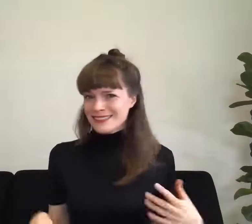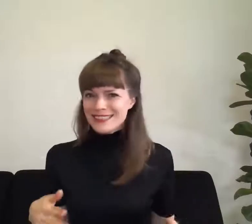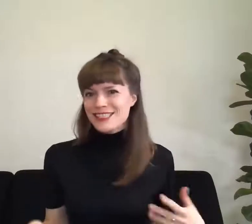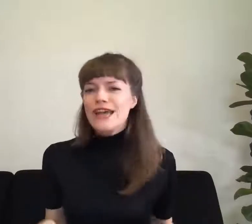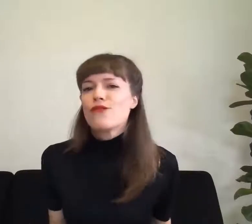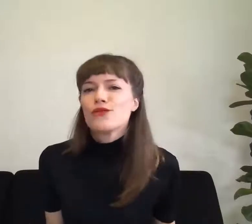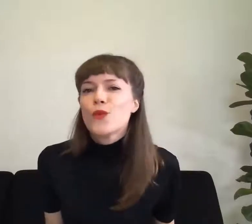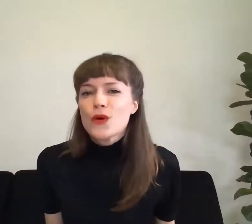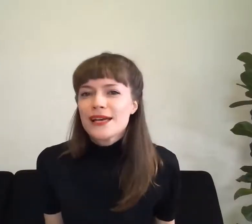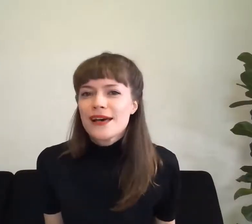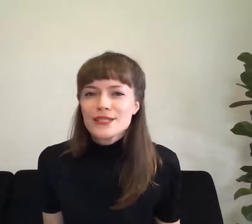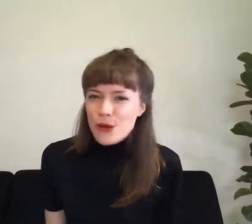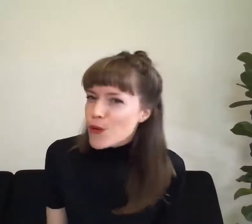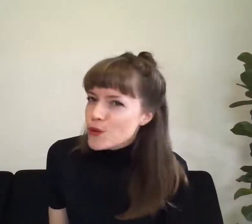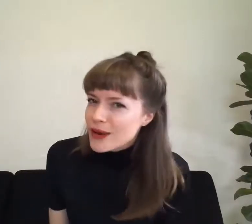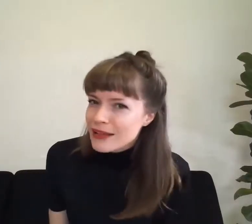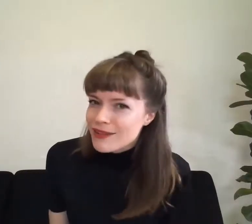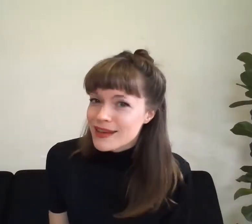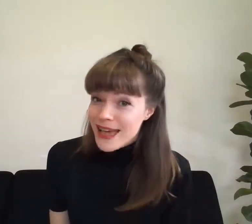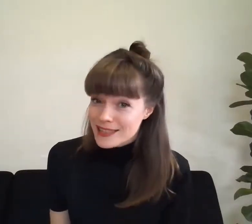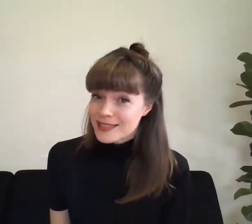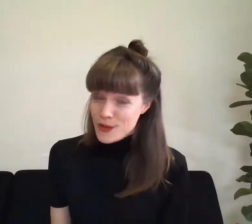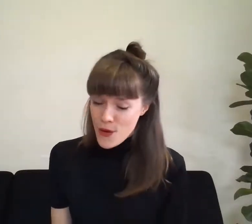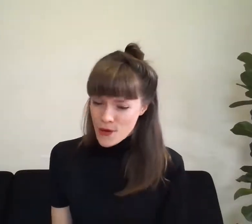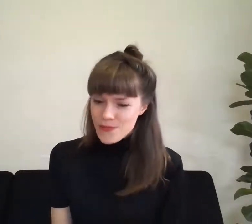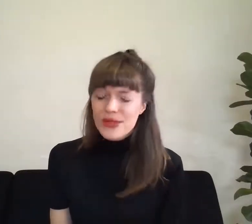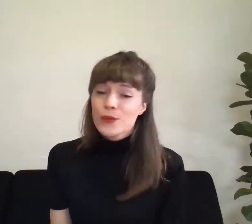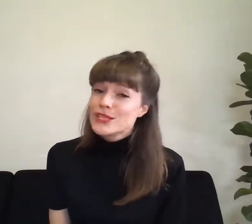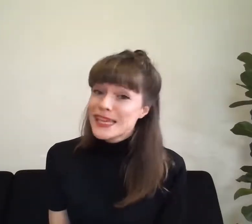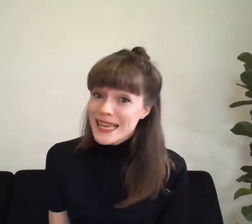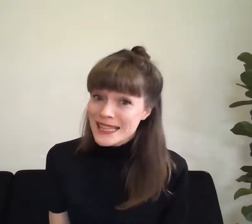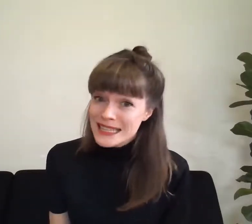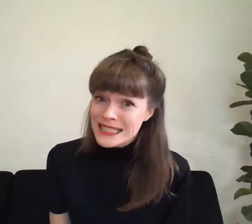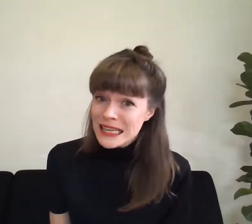shake off the water so we are all ready for the next song which is um,